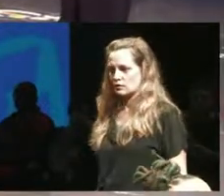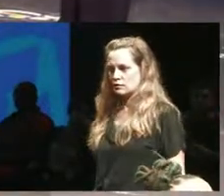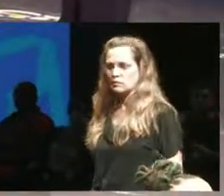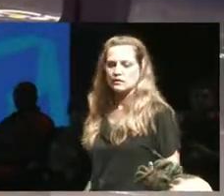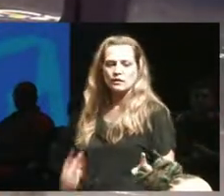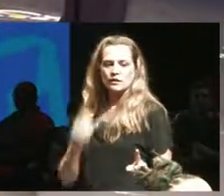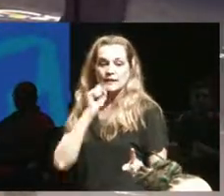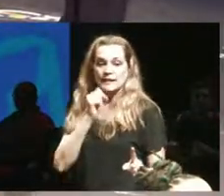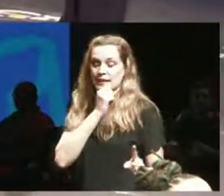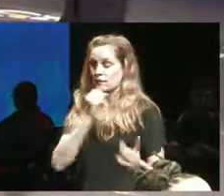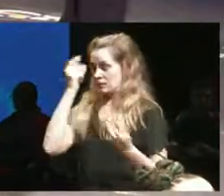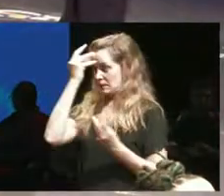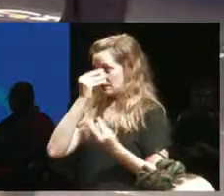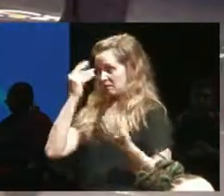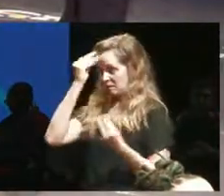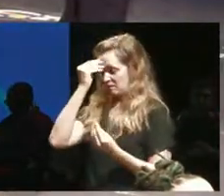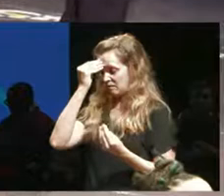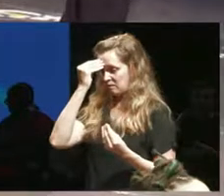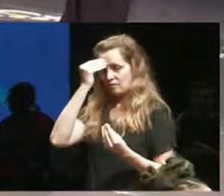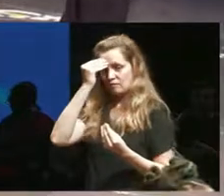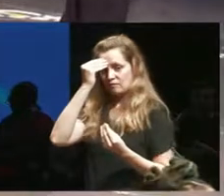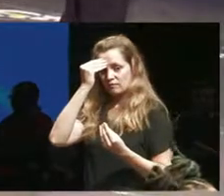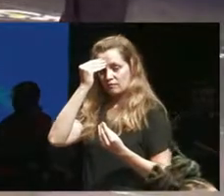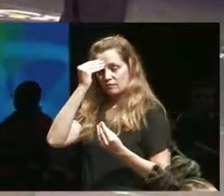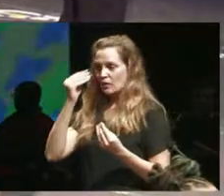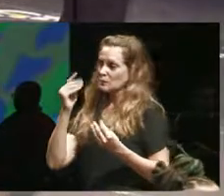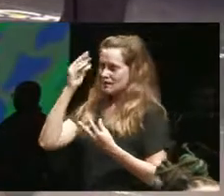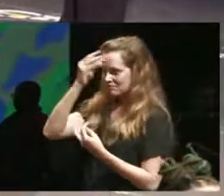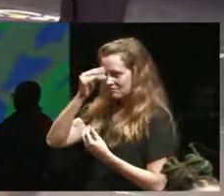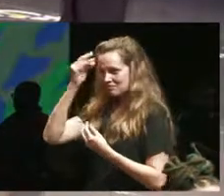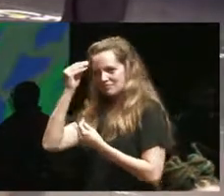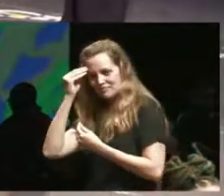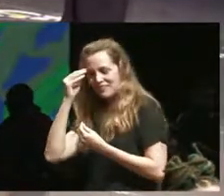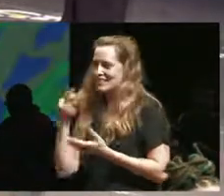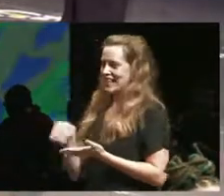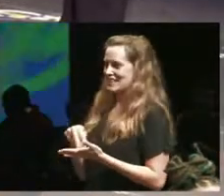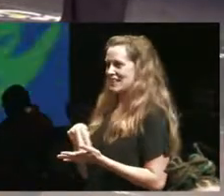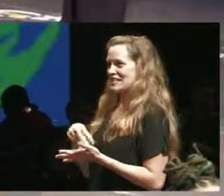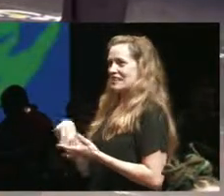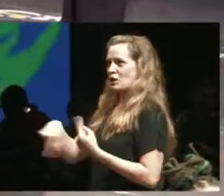I think we've been kind of dancing around or than the pun but the this idea